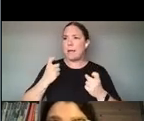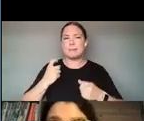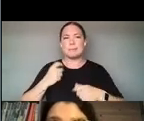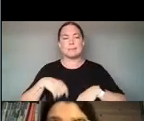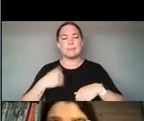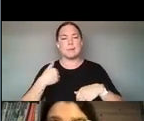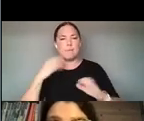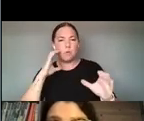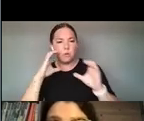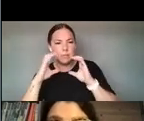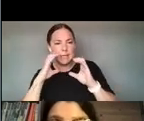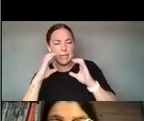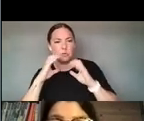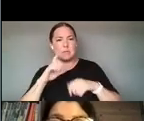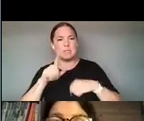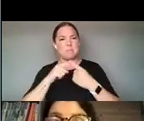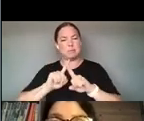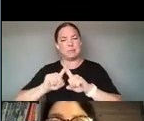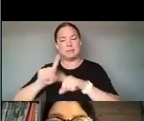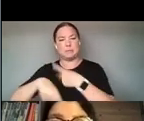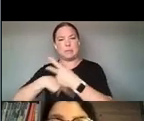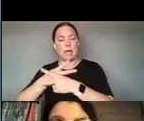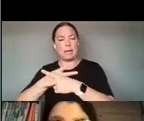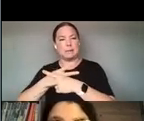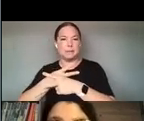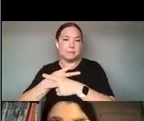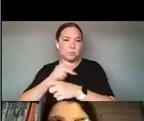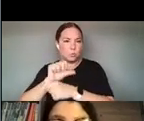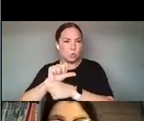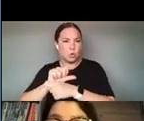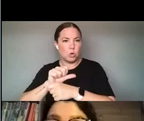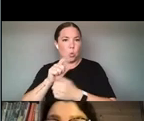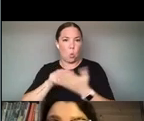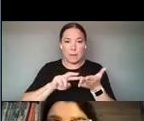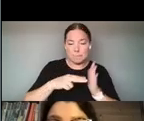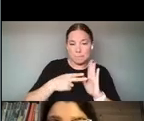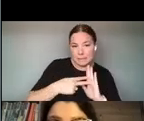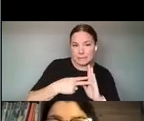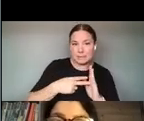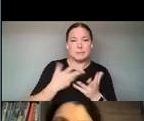THESE RISING FORMS - HOW THEY WORK, WHAT THEY MEAN, AND HOW MAKERS ARE INNOVATING. AND WE REALLY